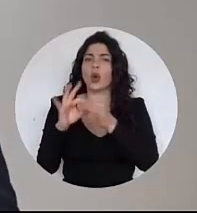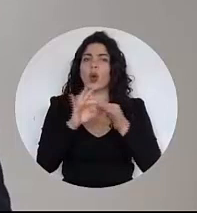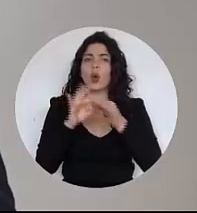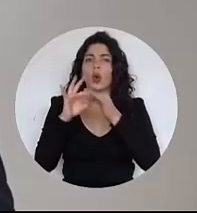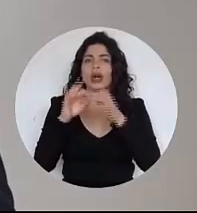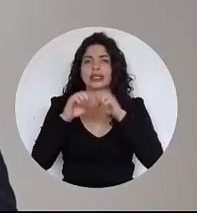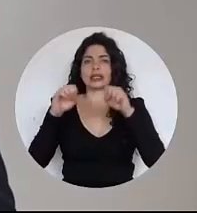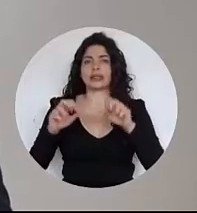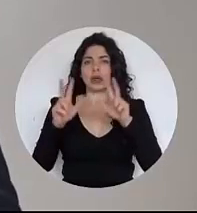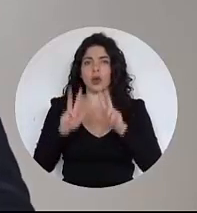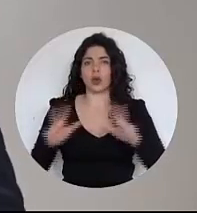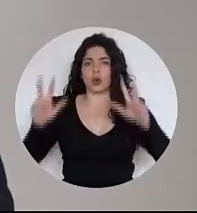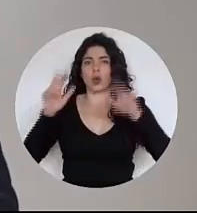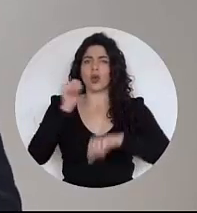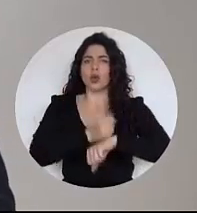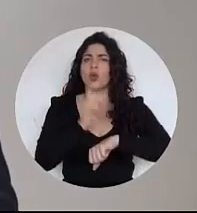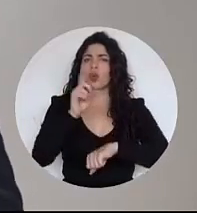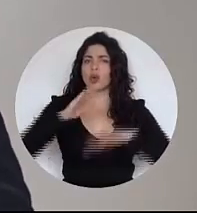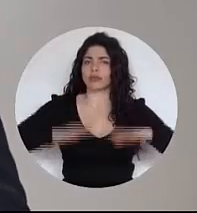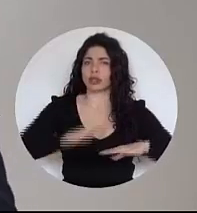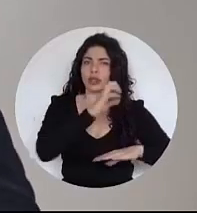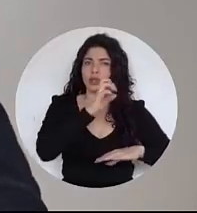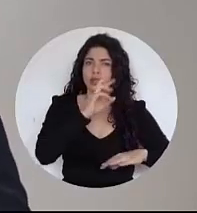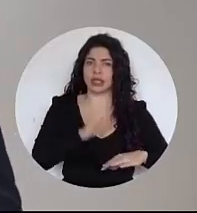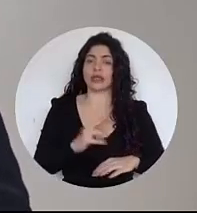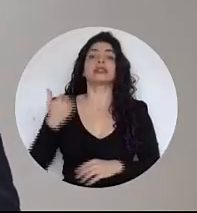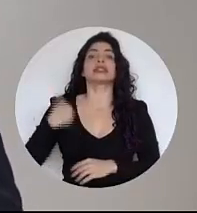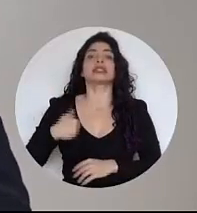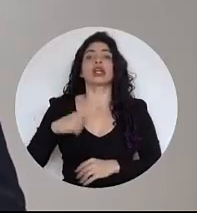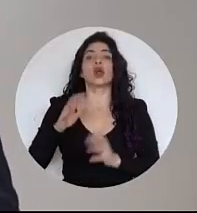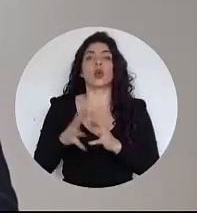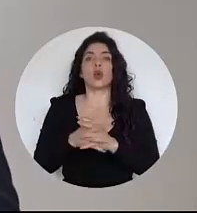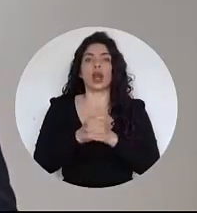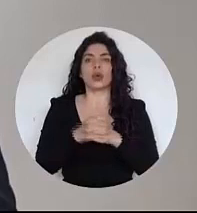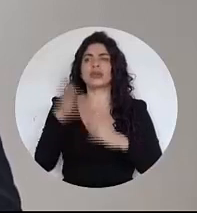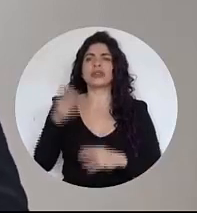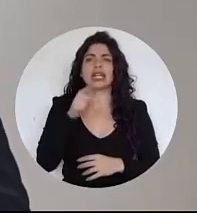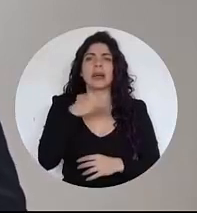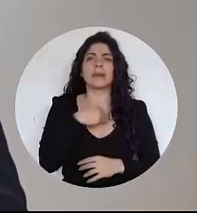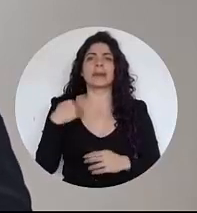United Nations system in Costa Rica, to Mr. Juan Luis Bermúdez, Minister of